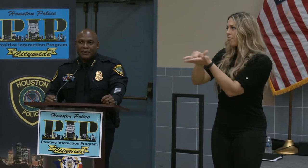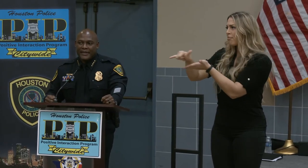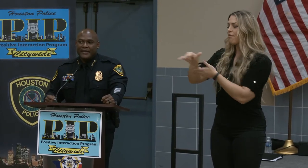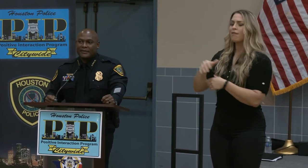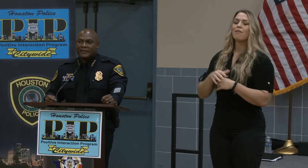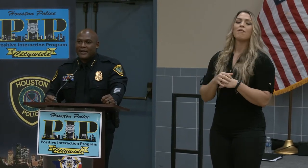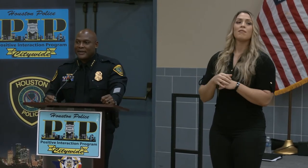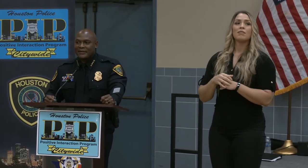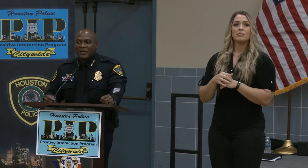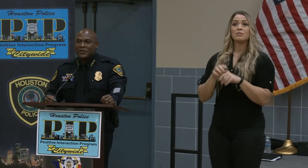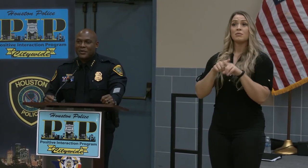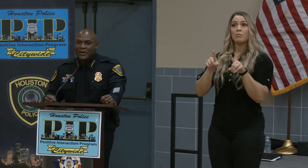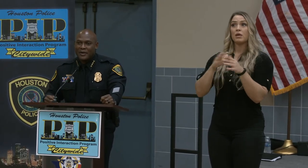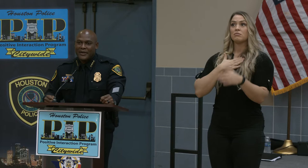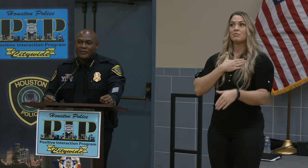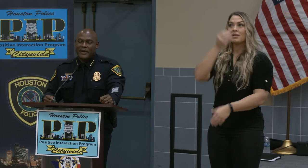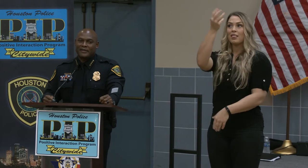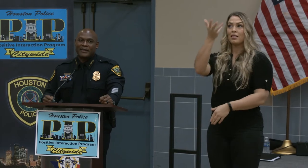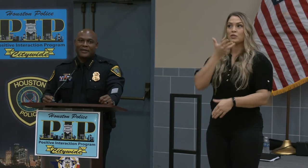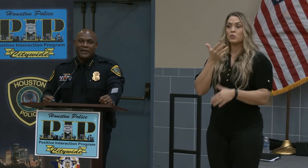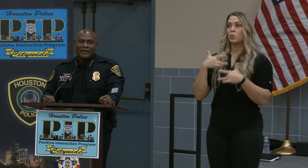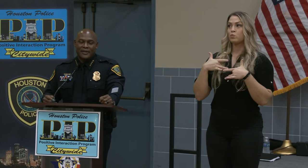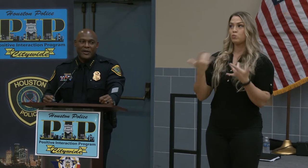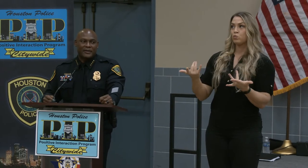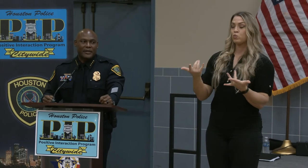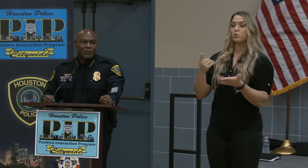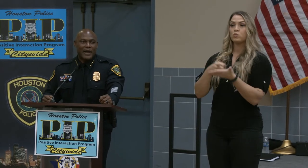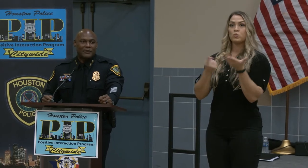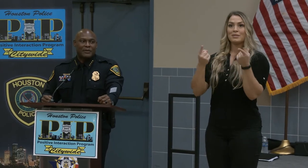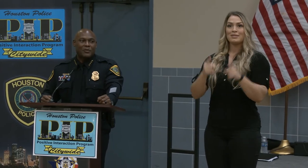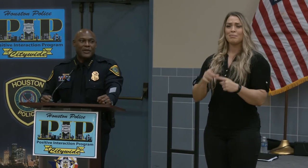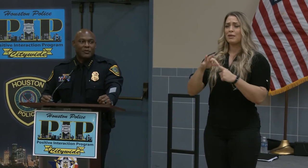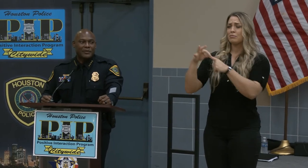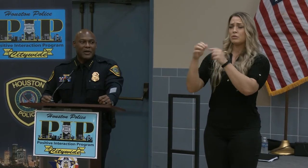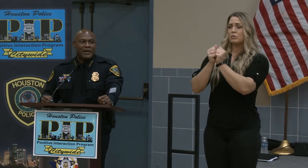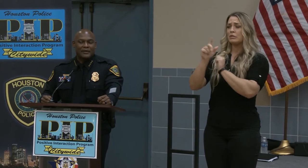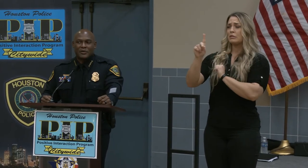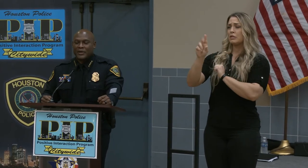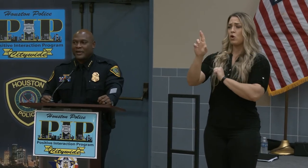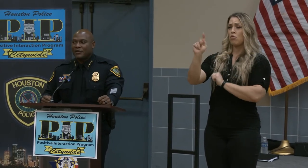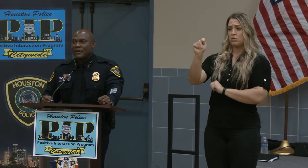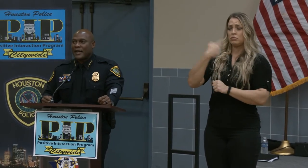Please let us know what's going on, especially DRT problems so we can respond to it and if you're not